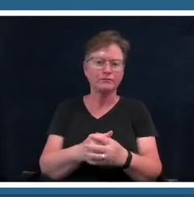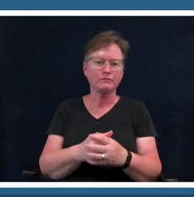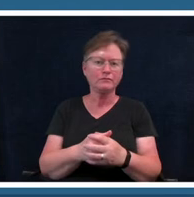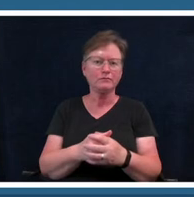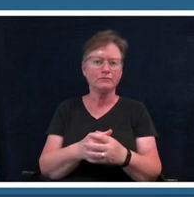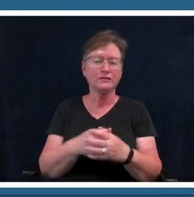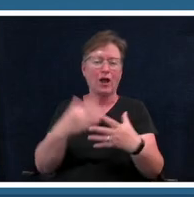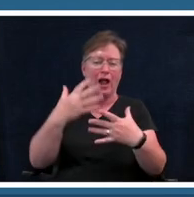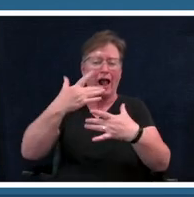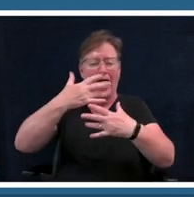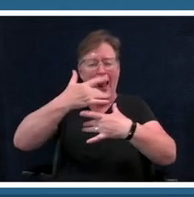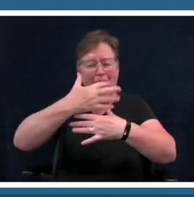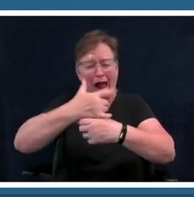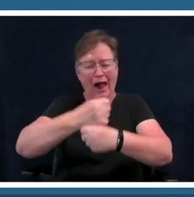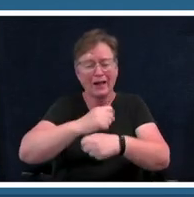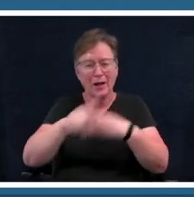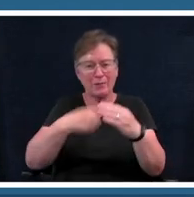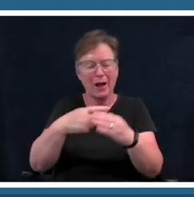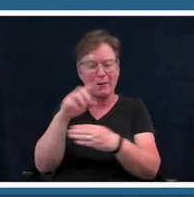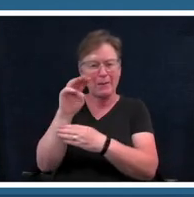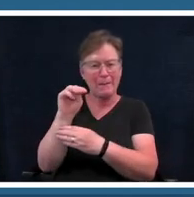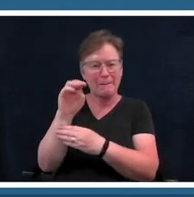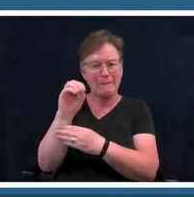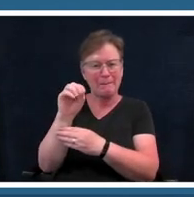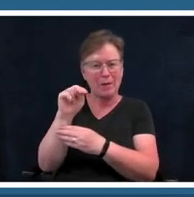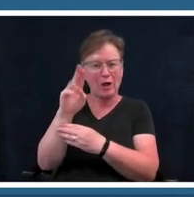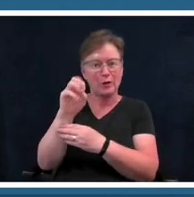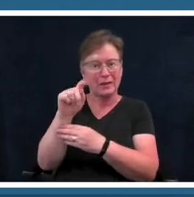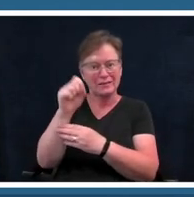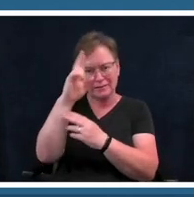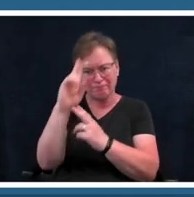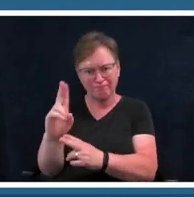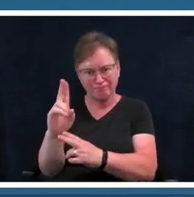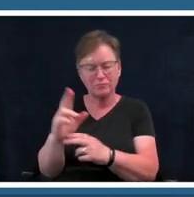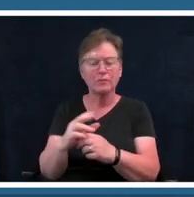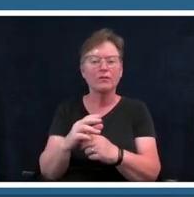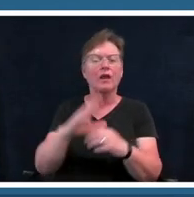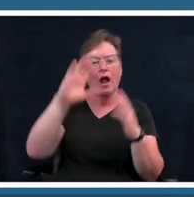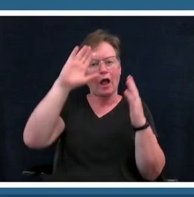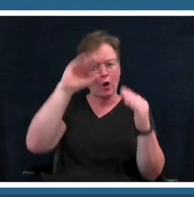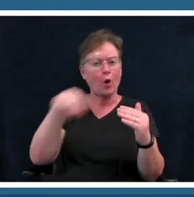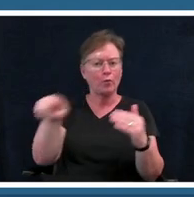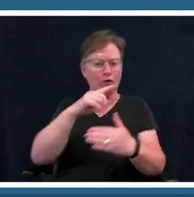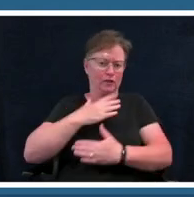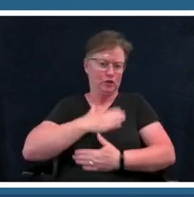it's topic that clearly i'm very passionate about and i hope that you've enjoyed